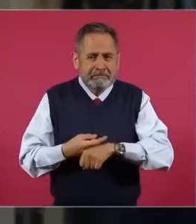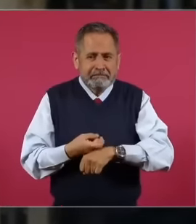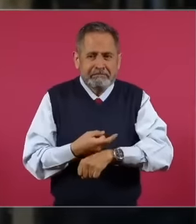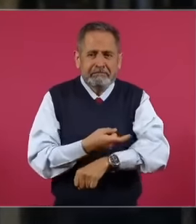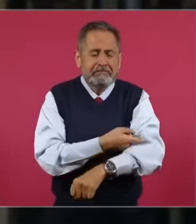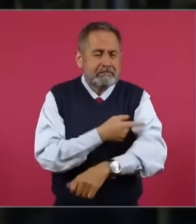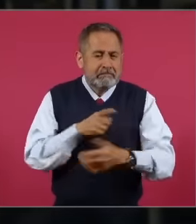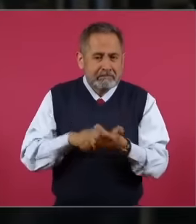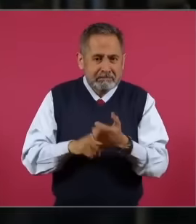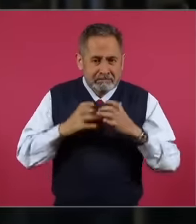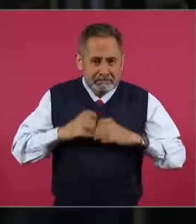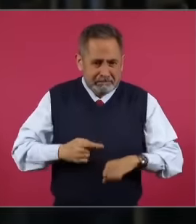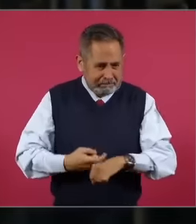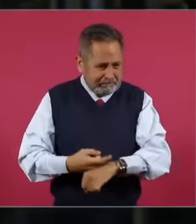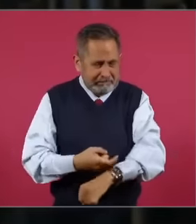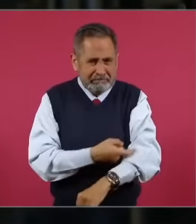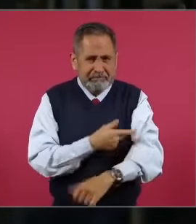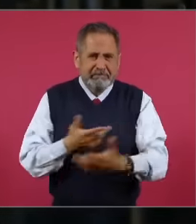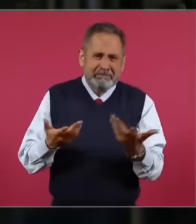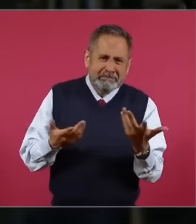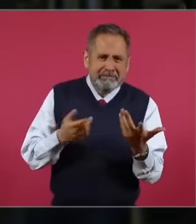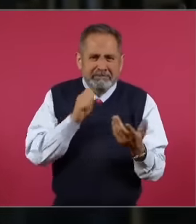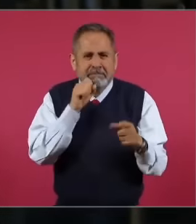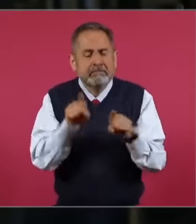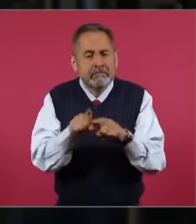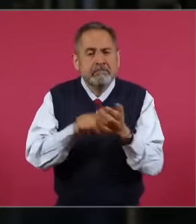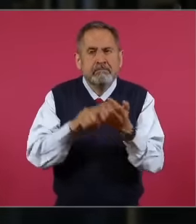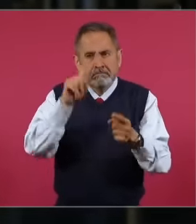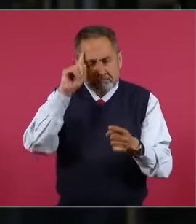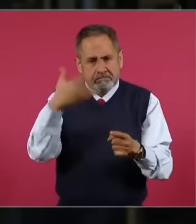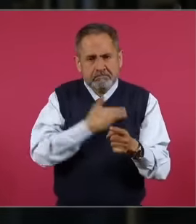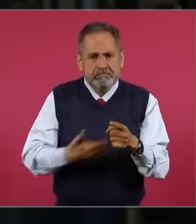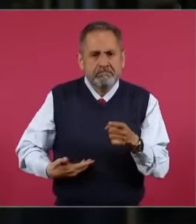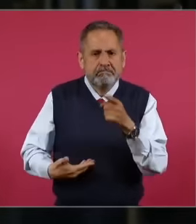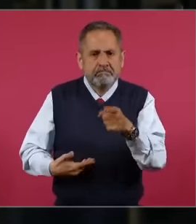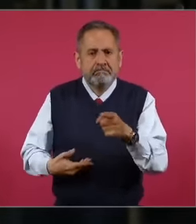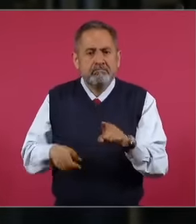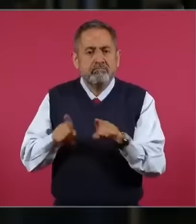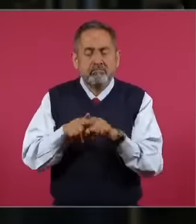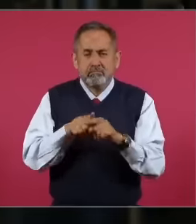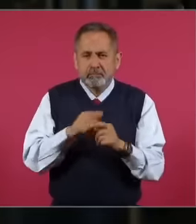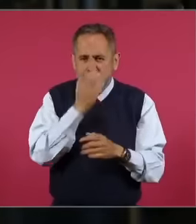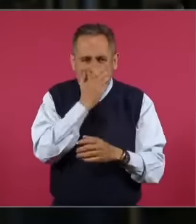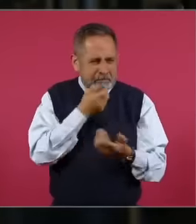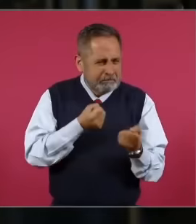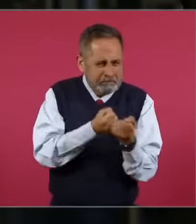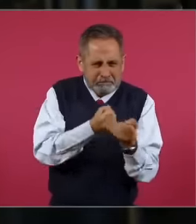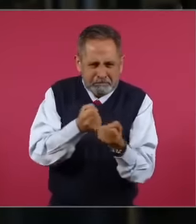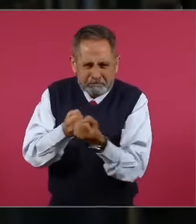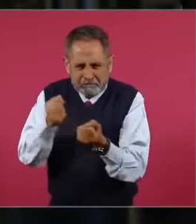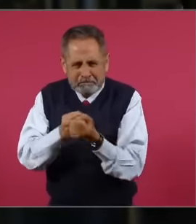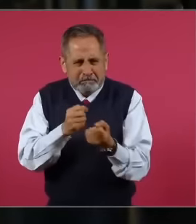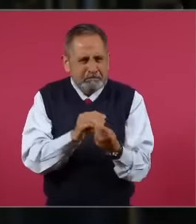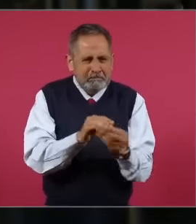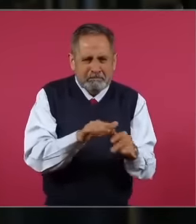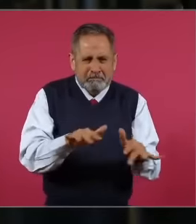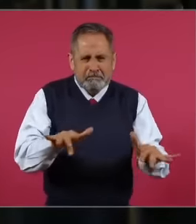in their bodies. In addition, Mr. President, the fumigation of this area is a fumigation